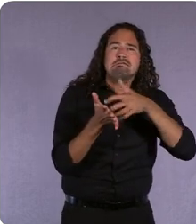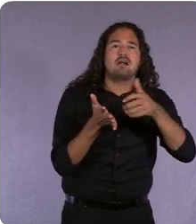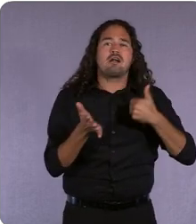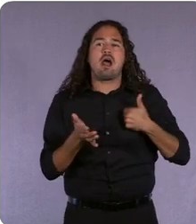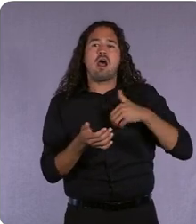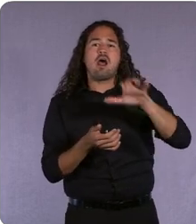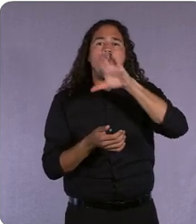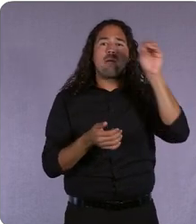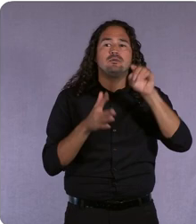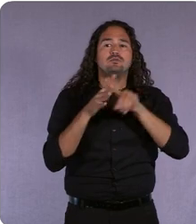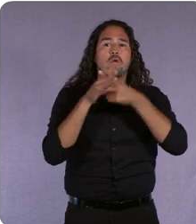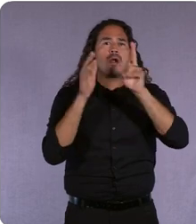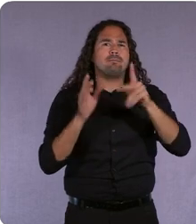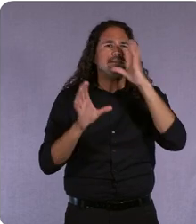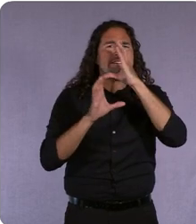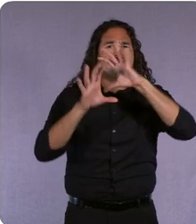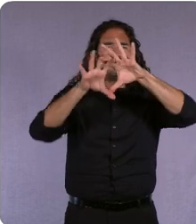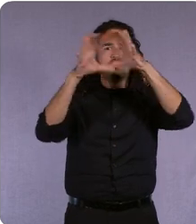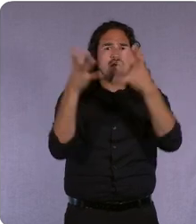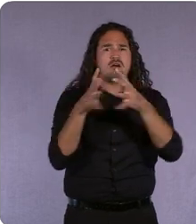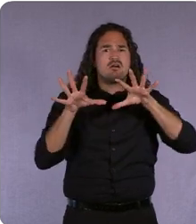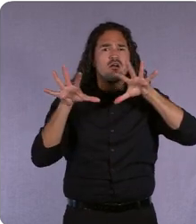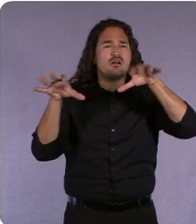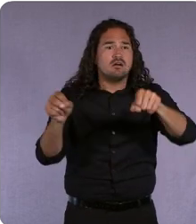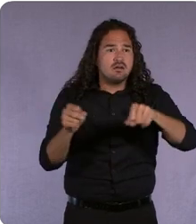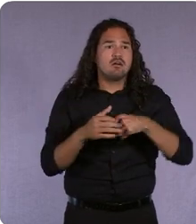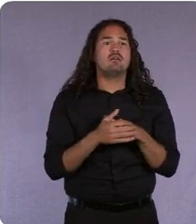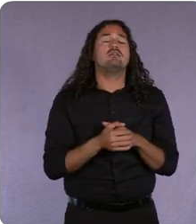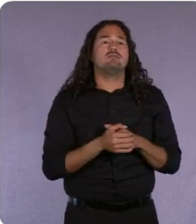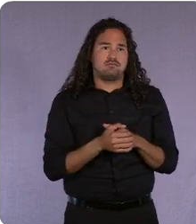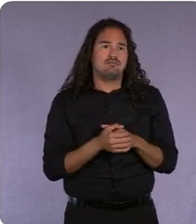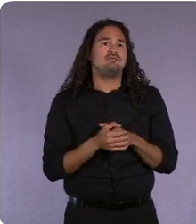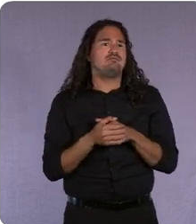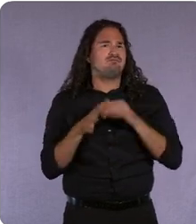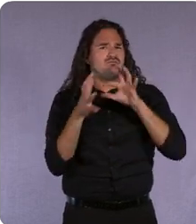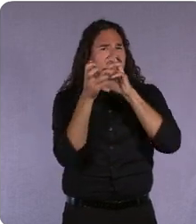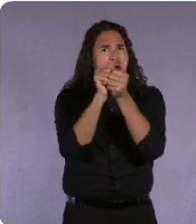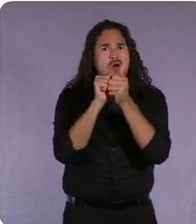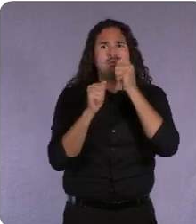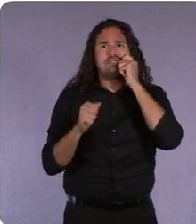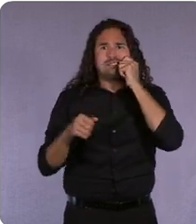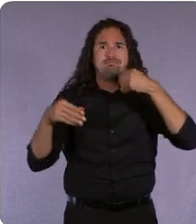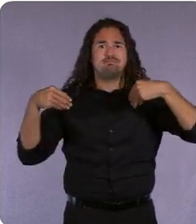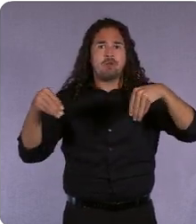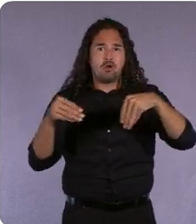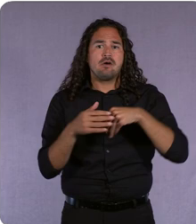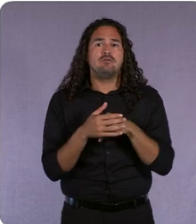beauty space. They broke through by breaking down their marketing in a few simple steps.